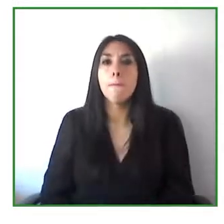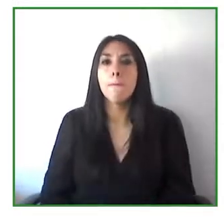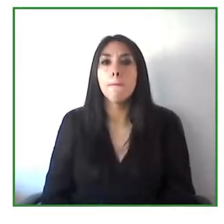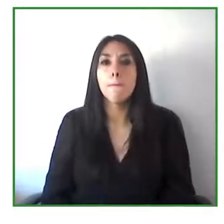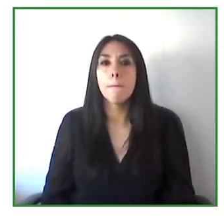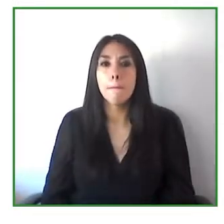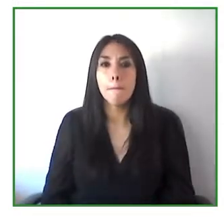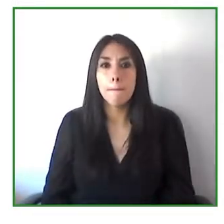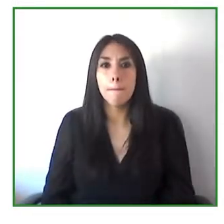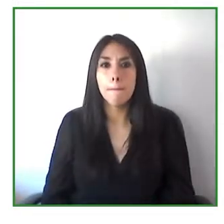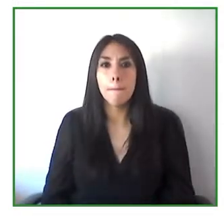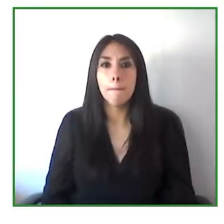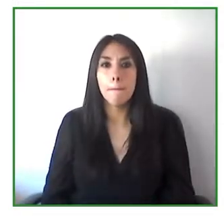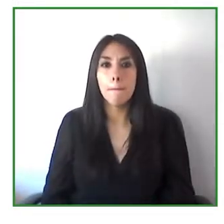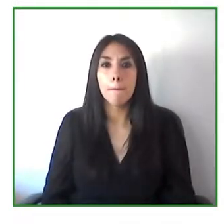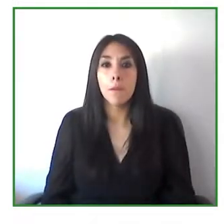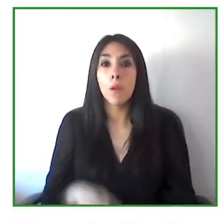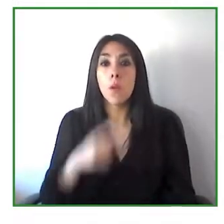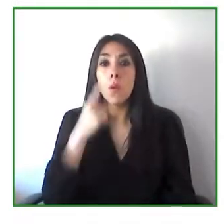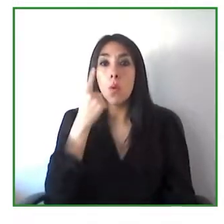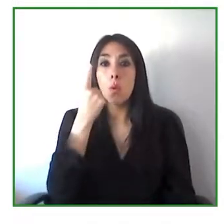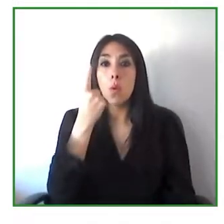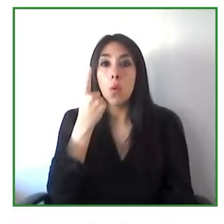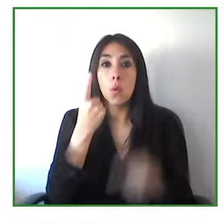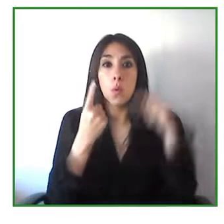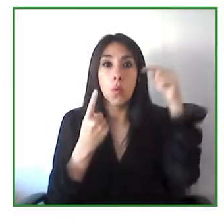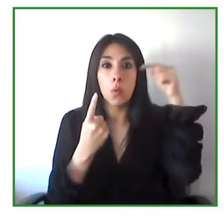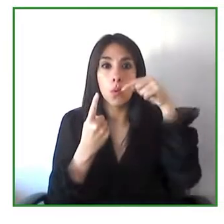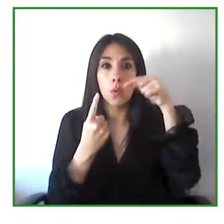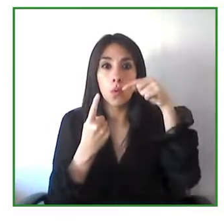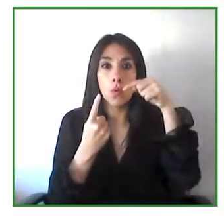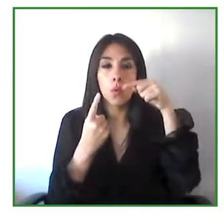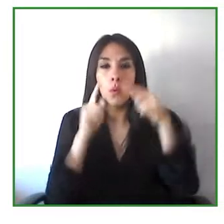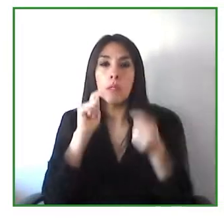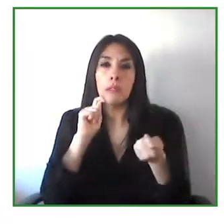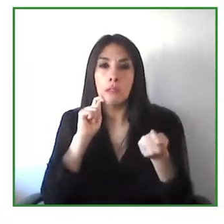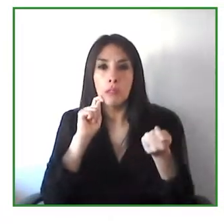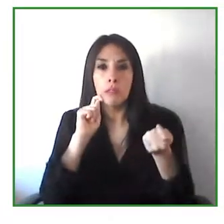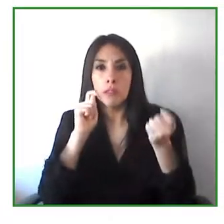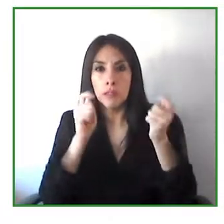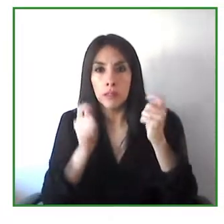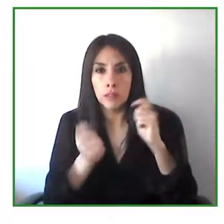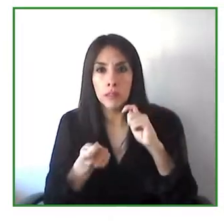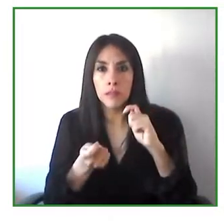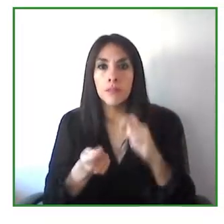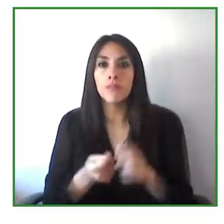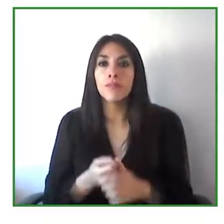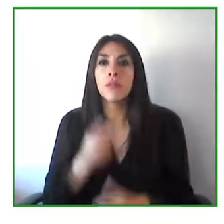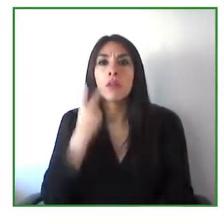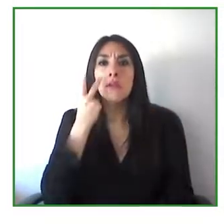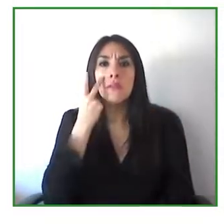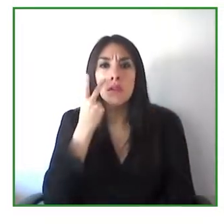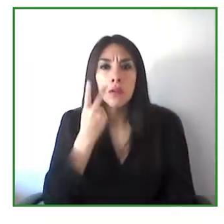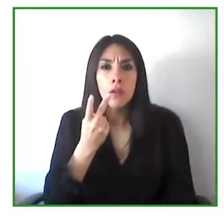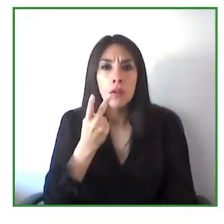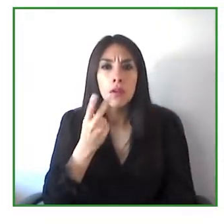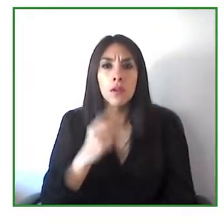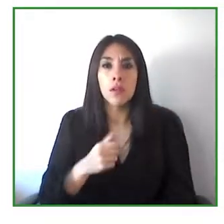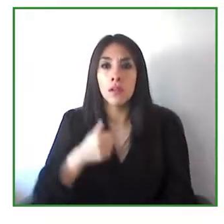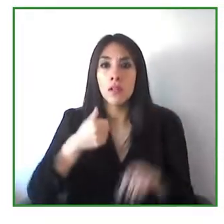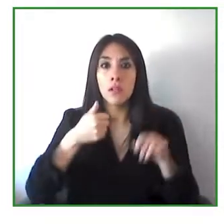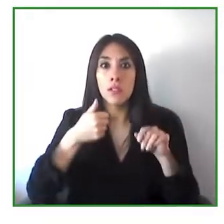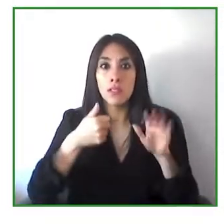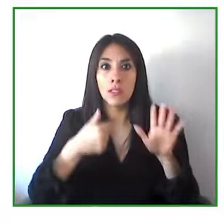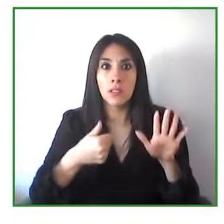is that as organizations understand the need and quite often have an obligation to actually